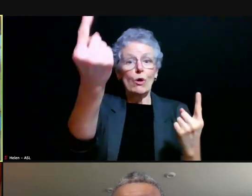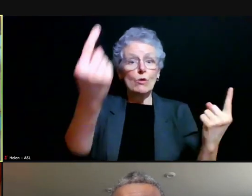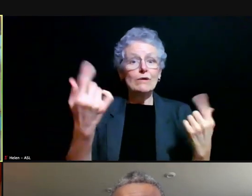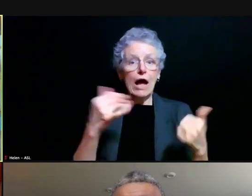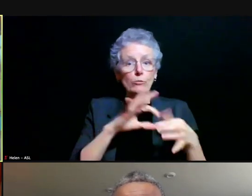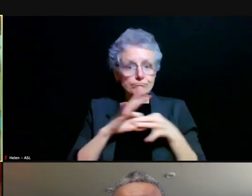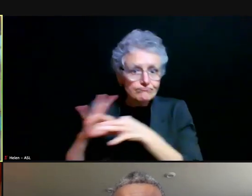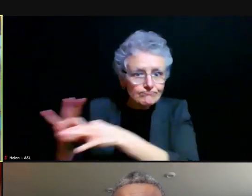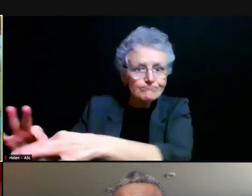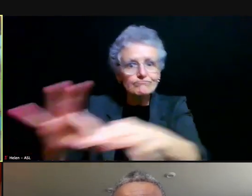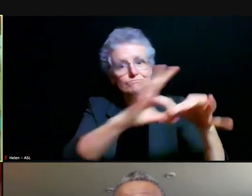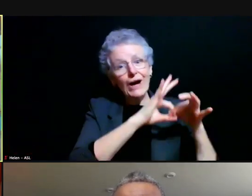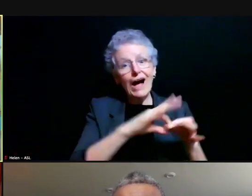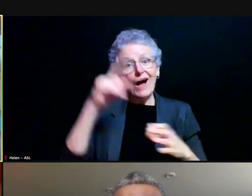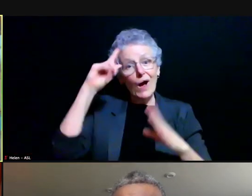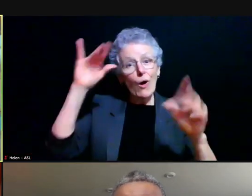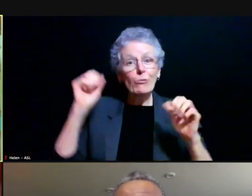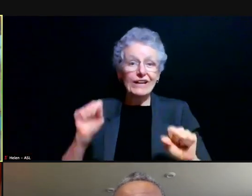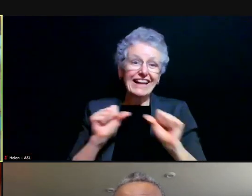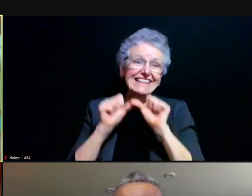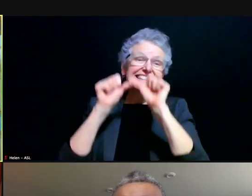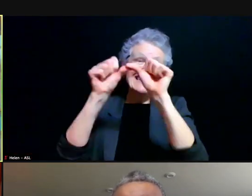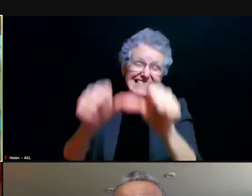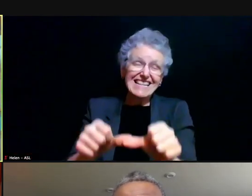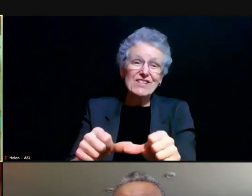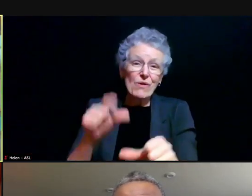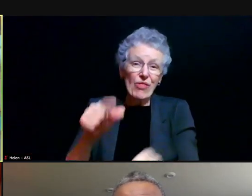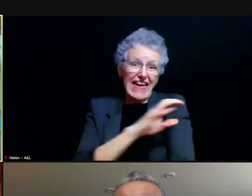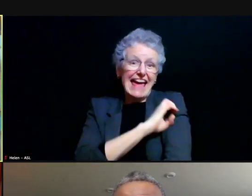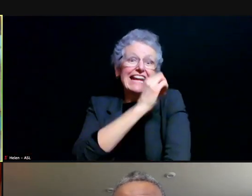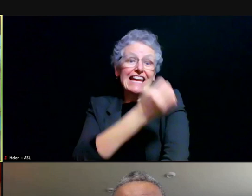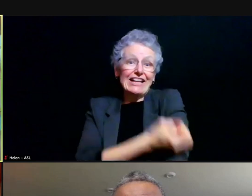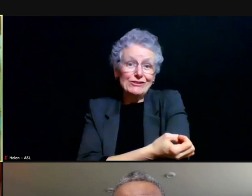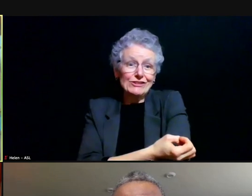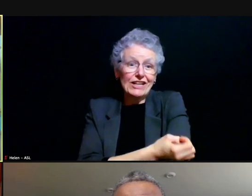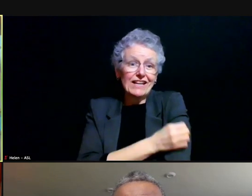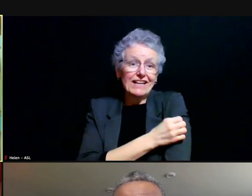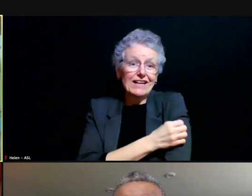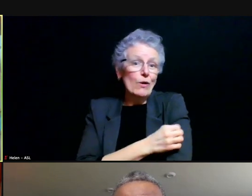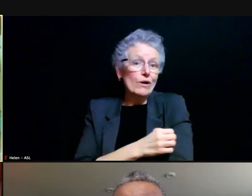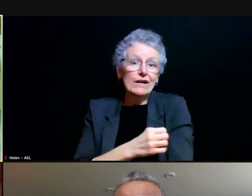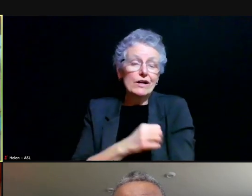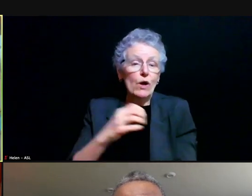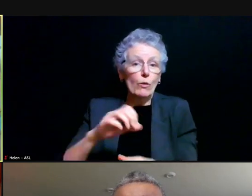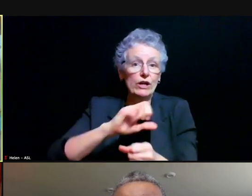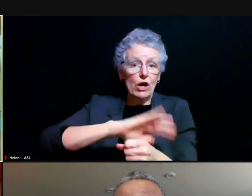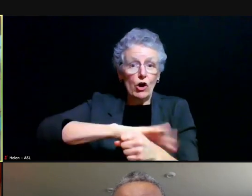I hope we can really put some of this energy afterwards. Not talking about COVID all the time is really talk